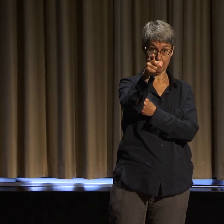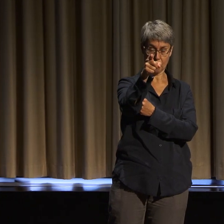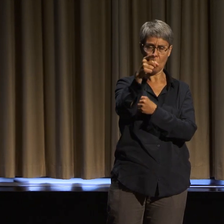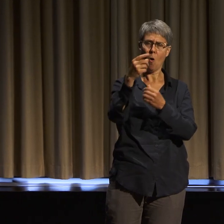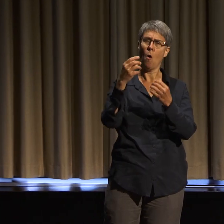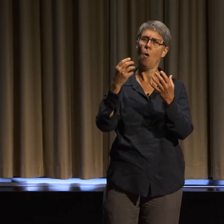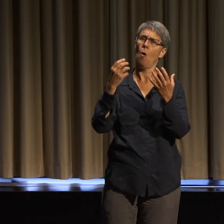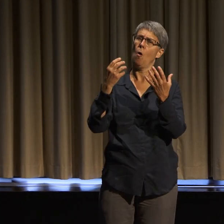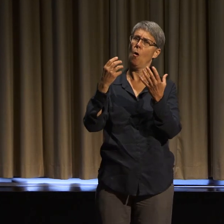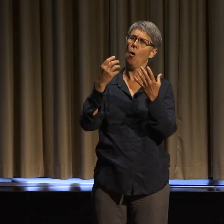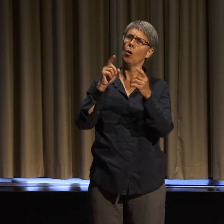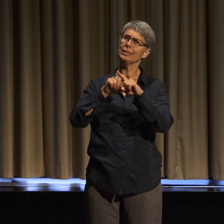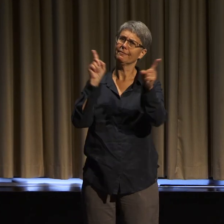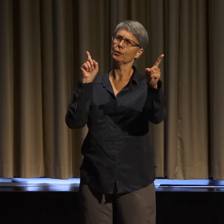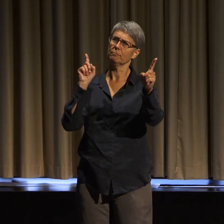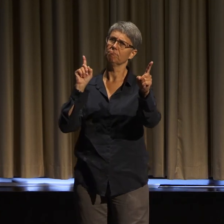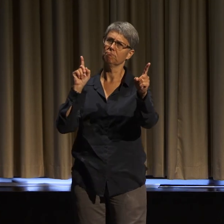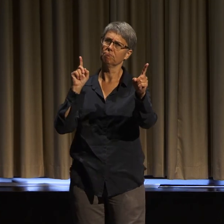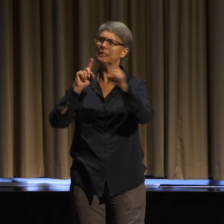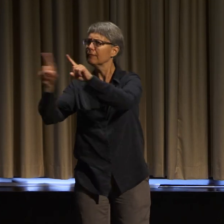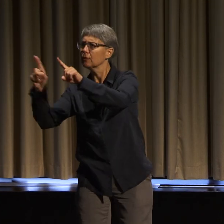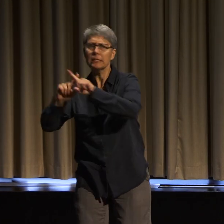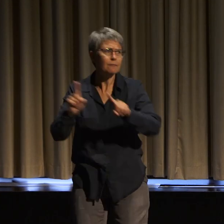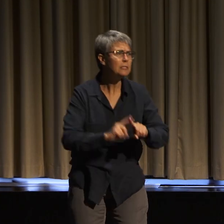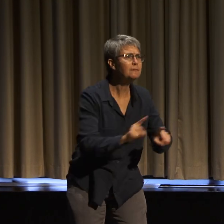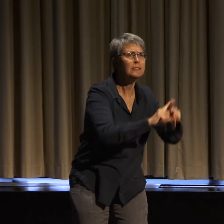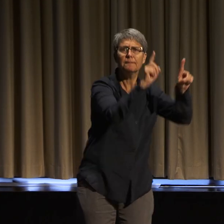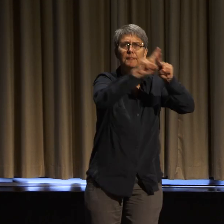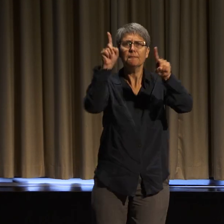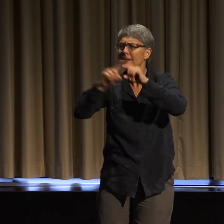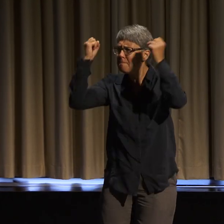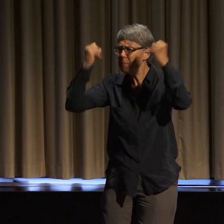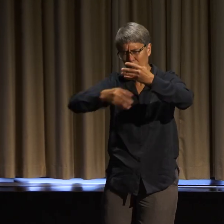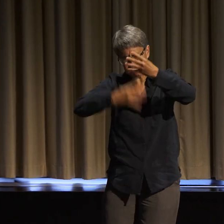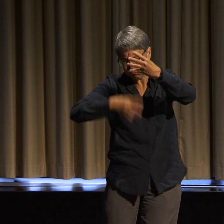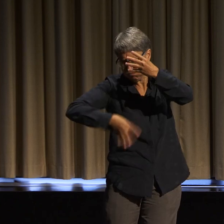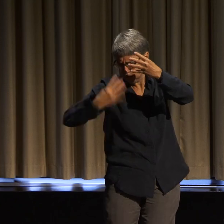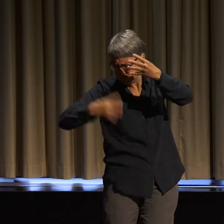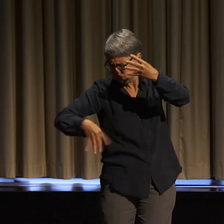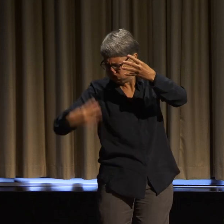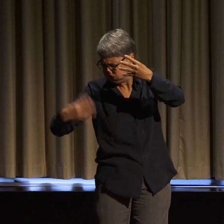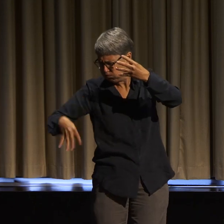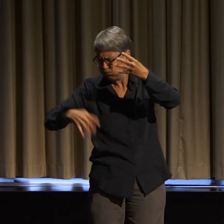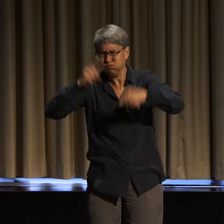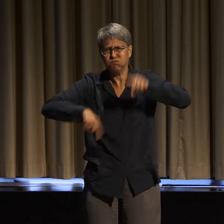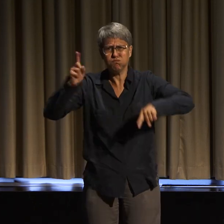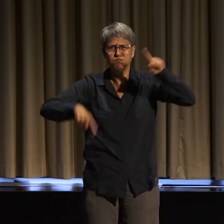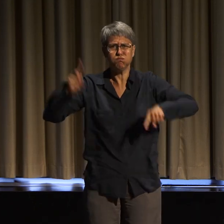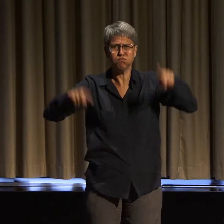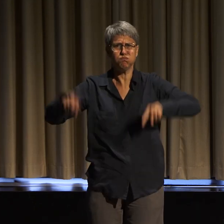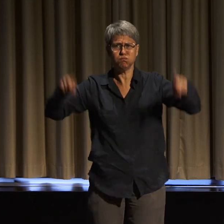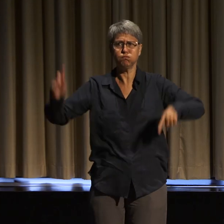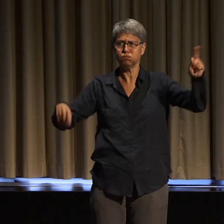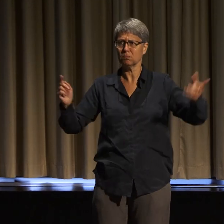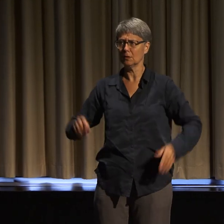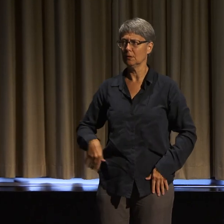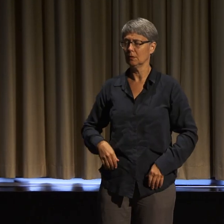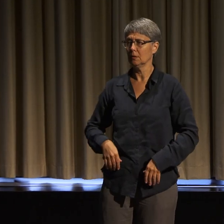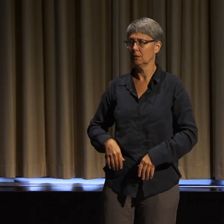between us and between those that aren't even able to join us here. Some of us are immigrants, some of us are not.